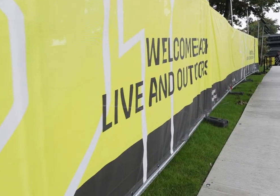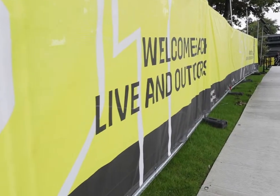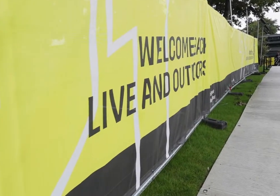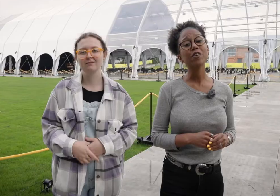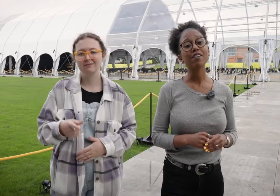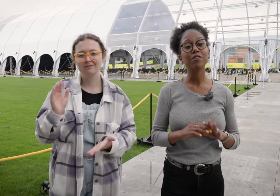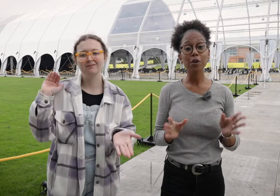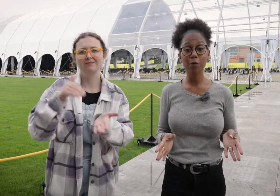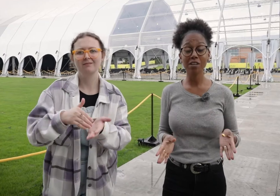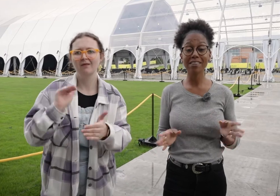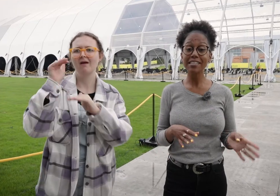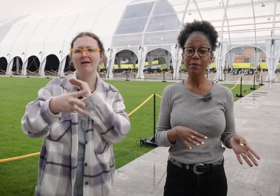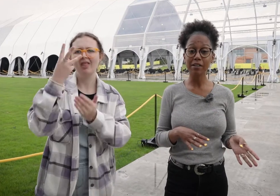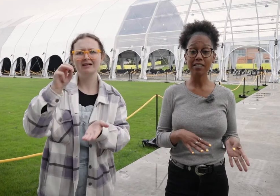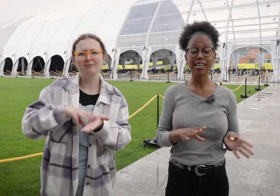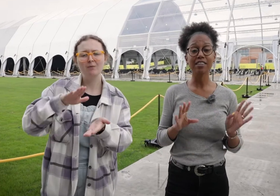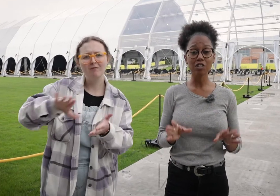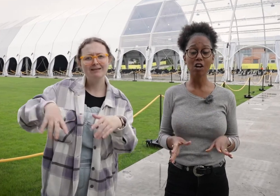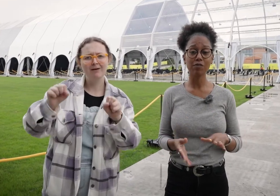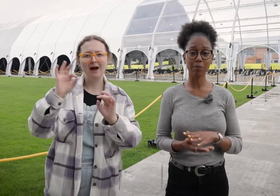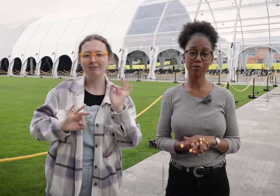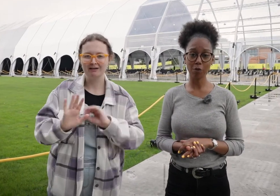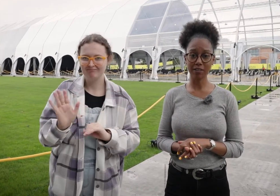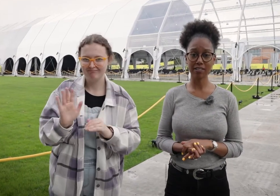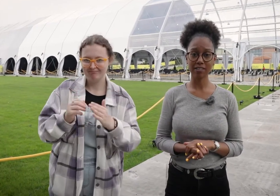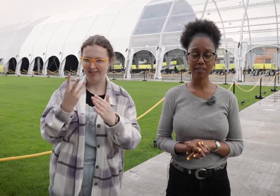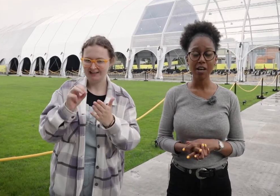Please arrive no more than 30 minutes before the start of the performance.